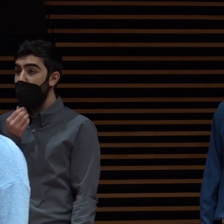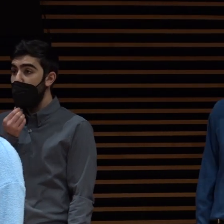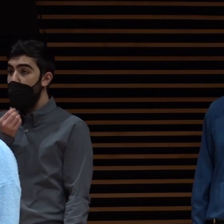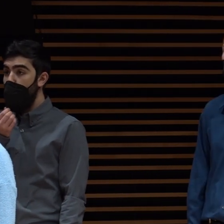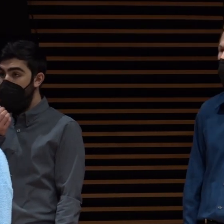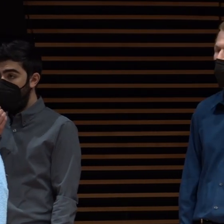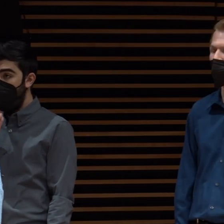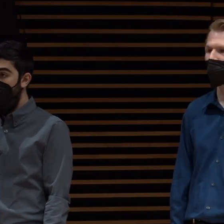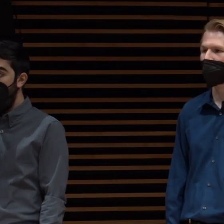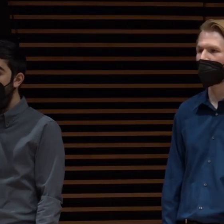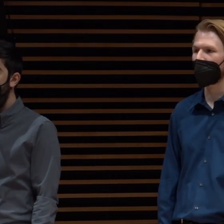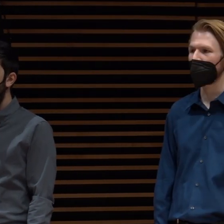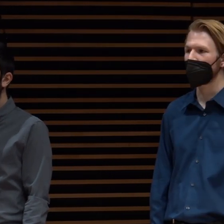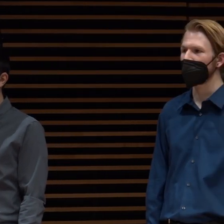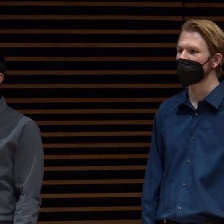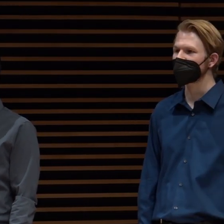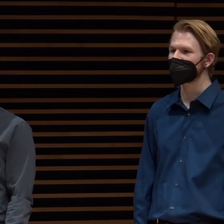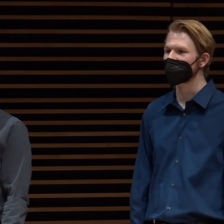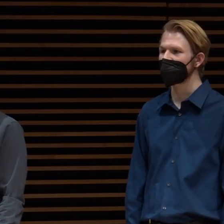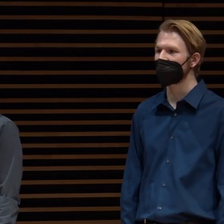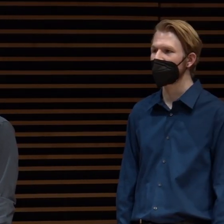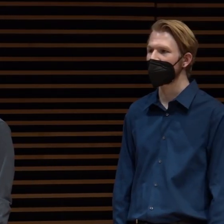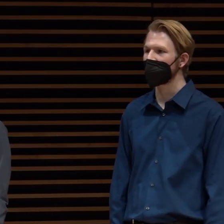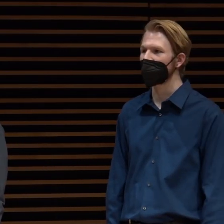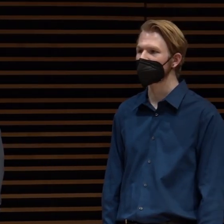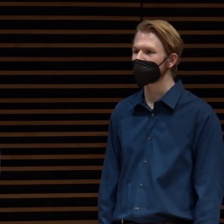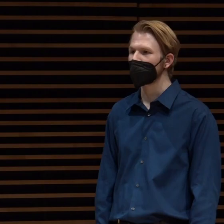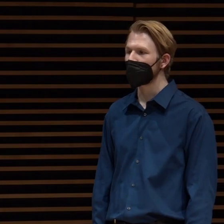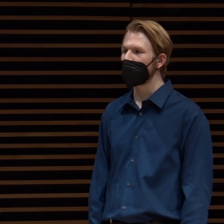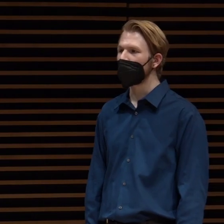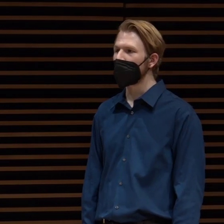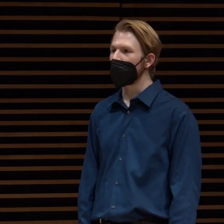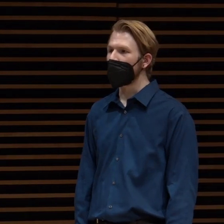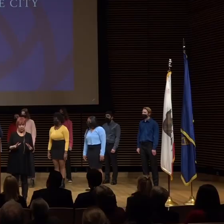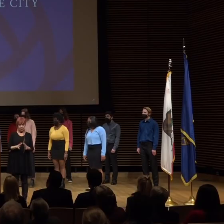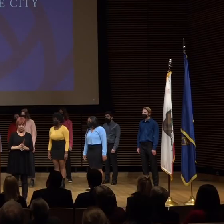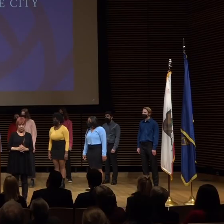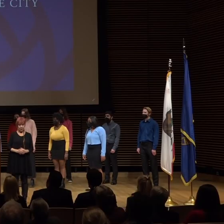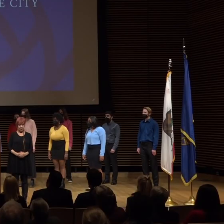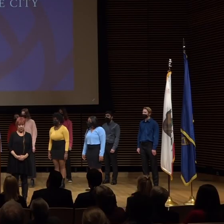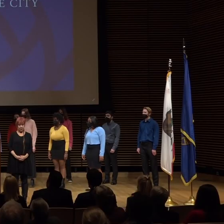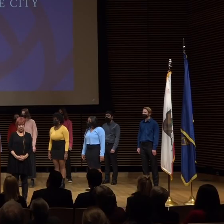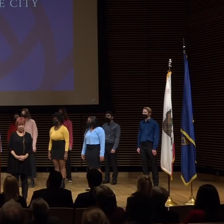your clothes